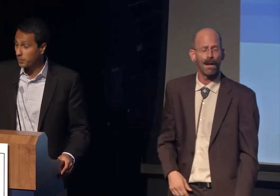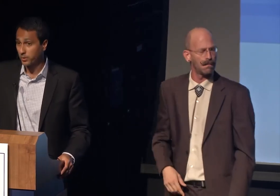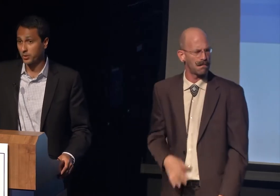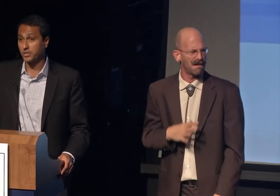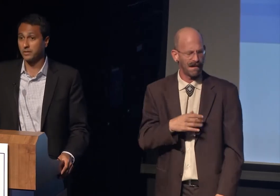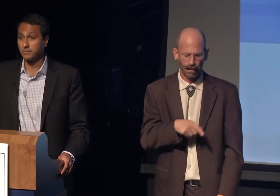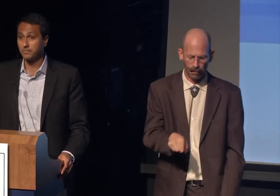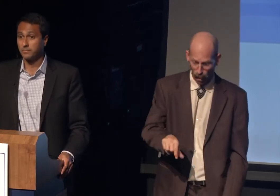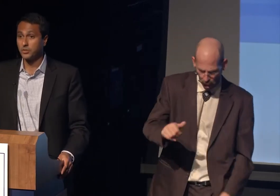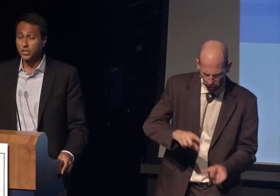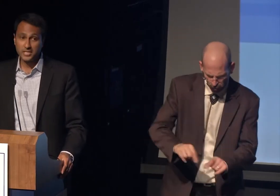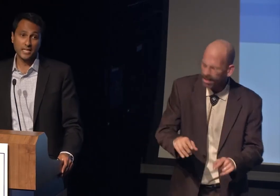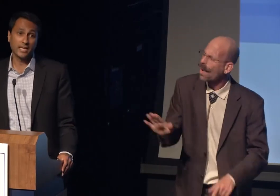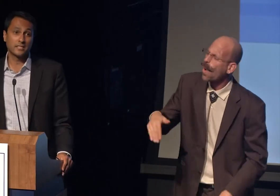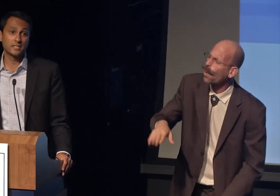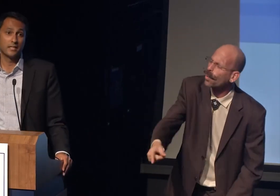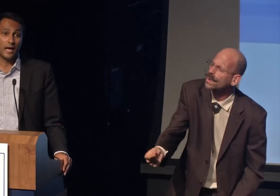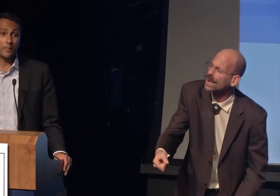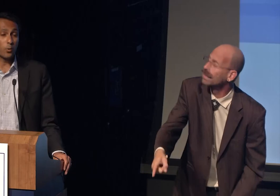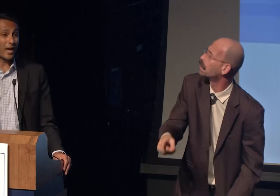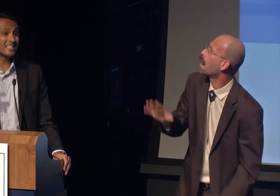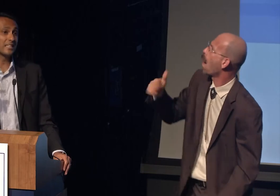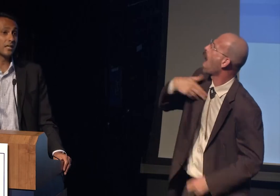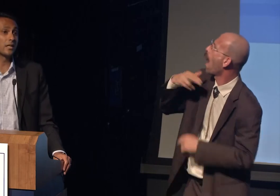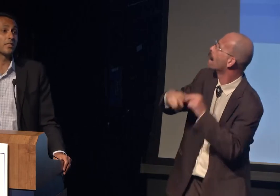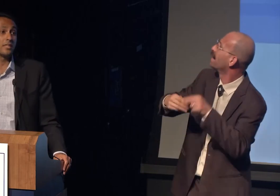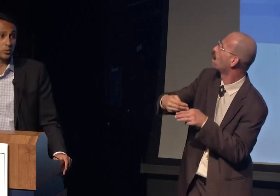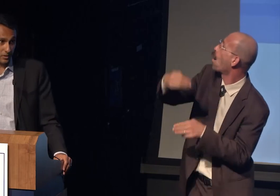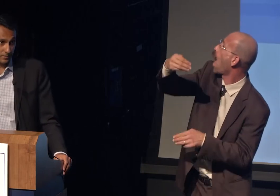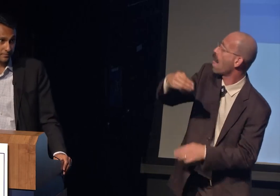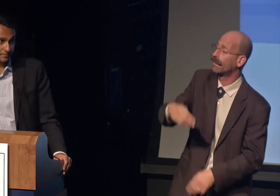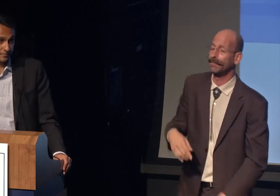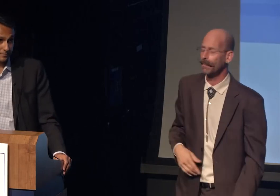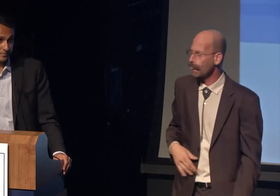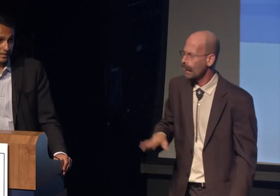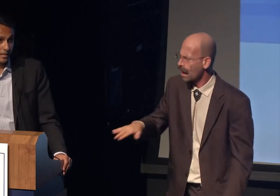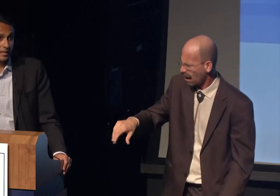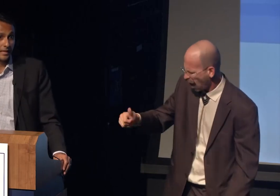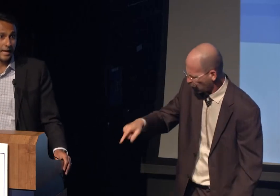The third person, she says, "I'm erecting a cathedral."